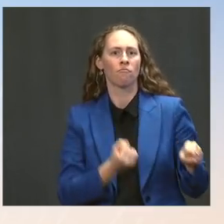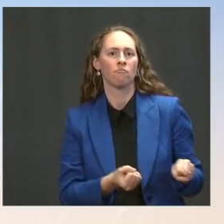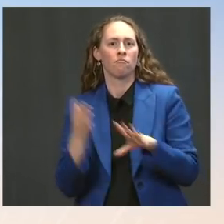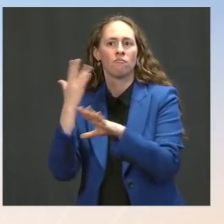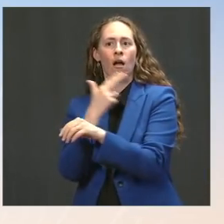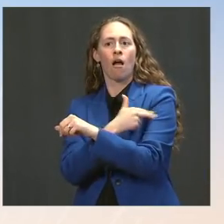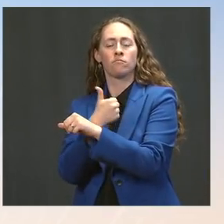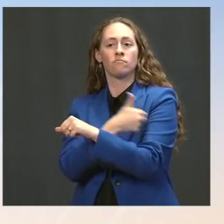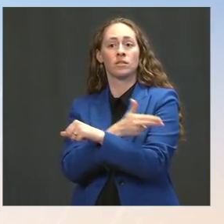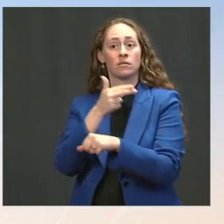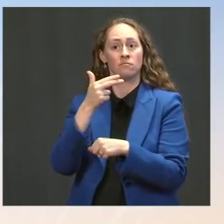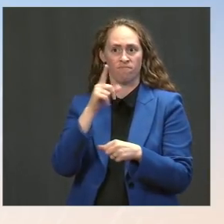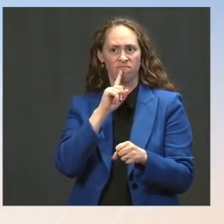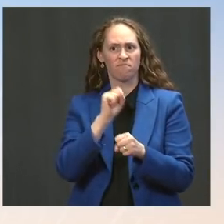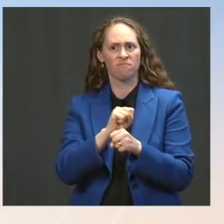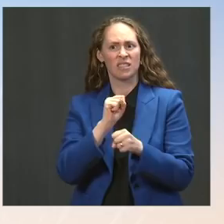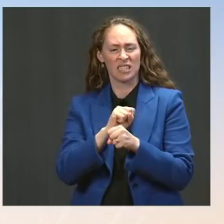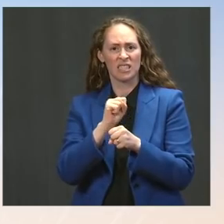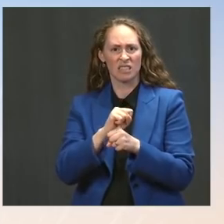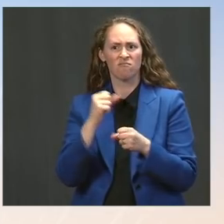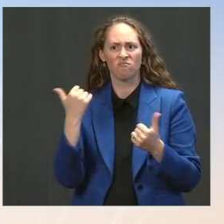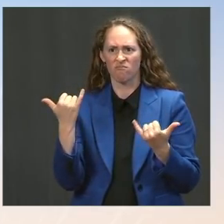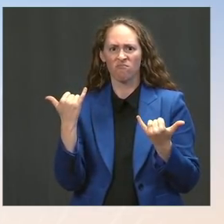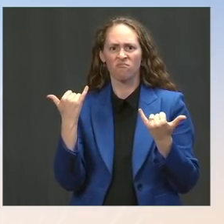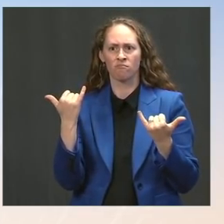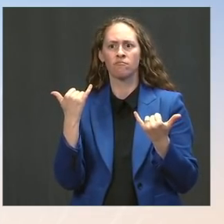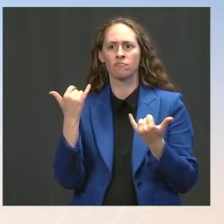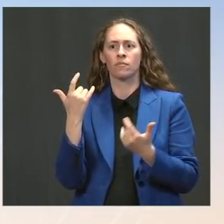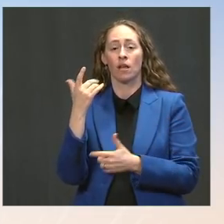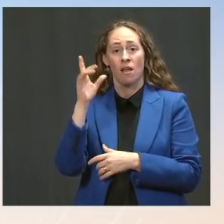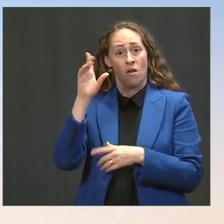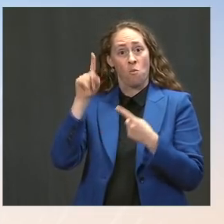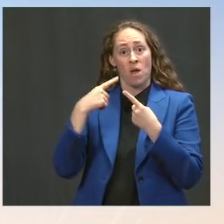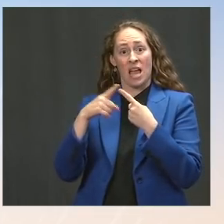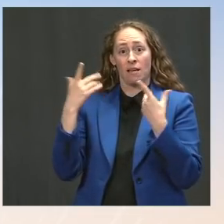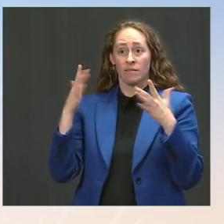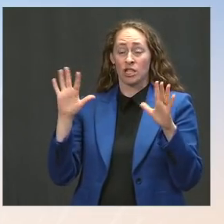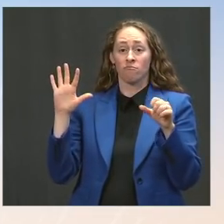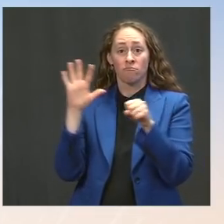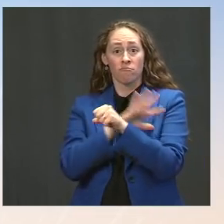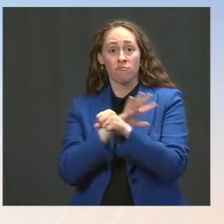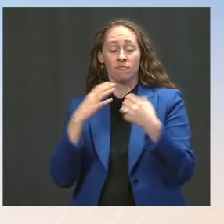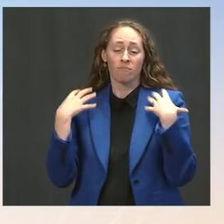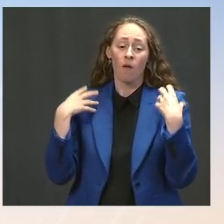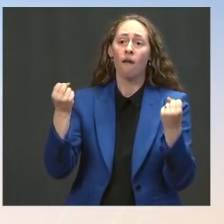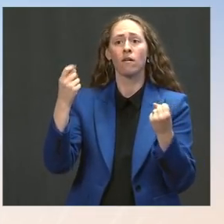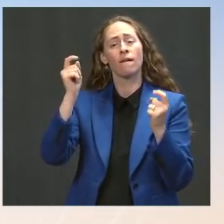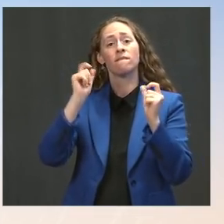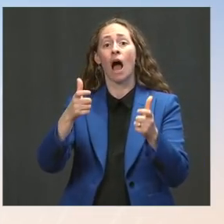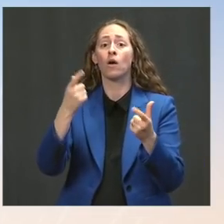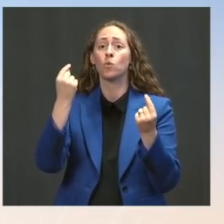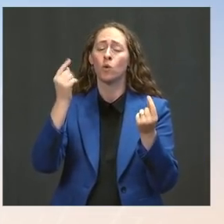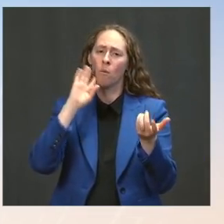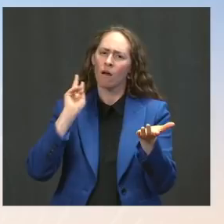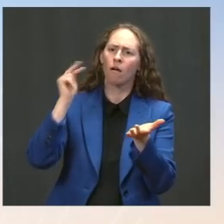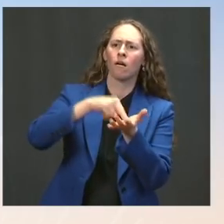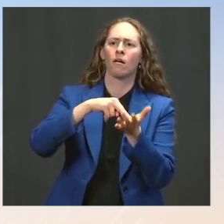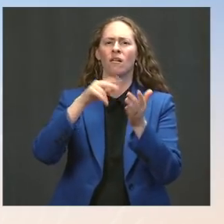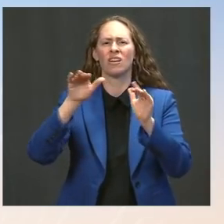because of COVID. We don't want it to lea- -- we don't want that to be the breaking point for anyone, but we are seeing that across the country.